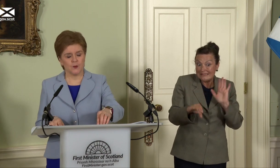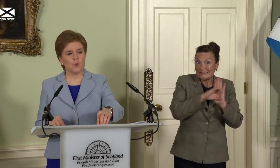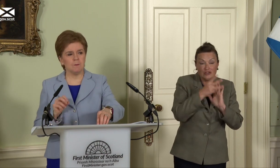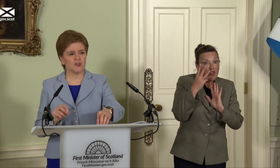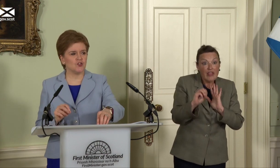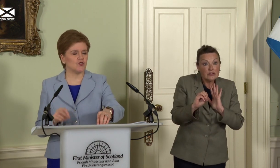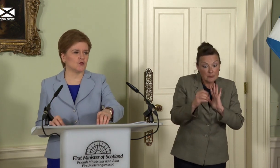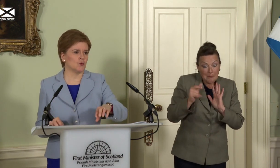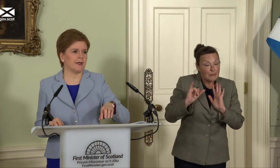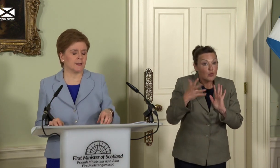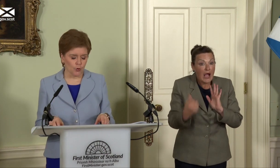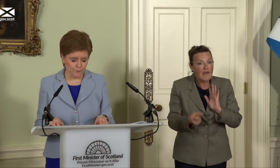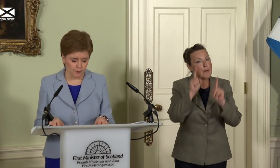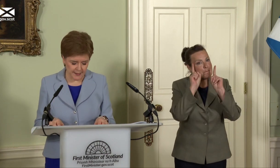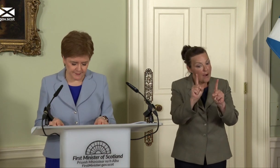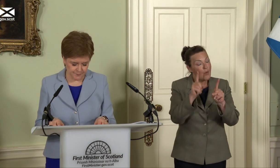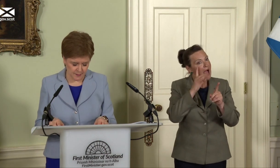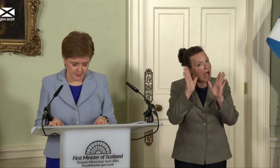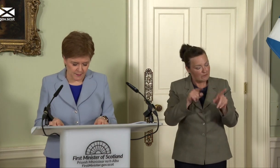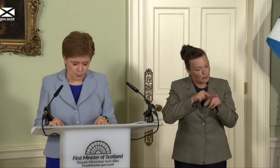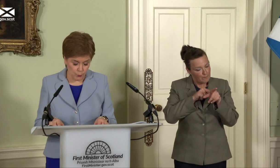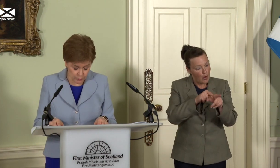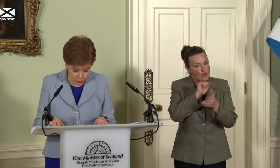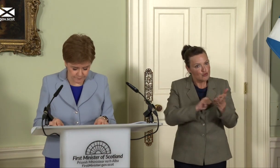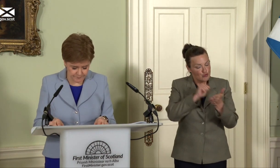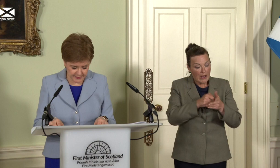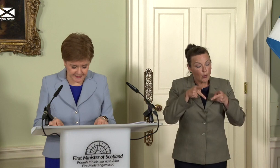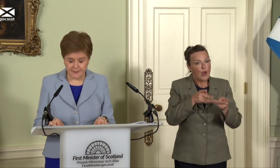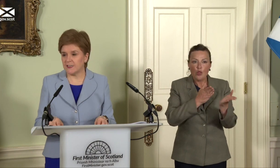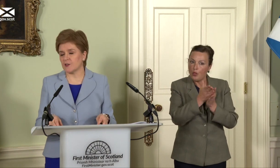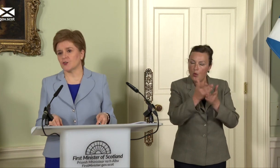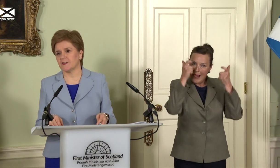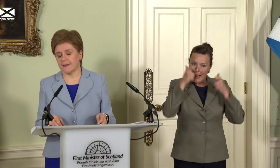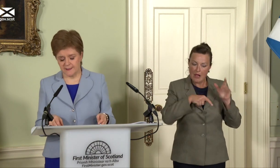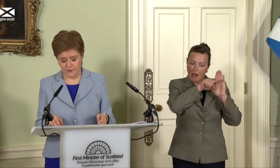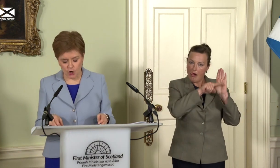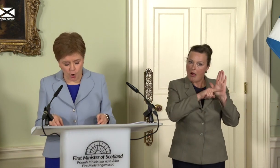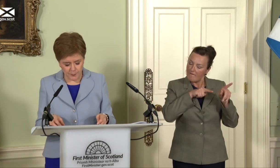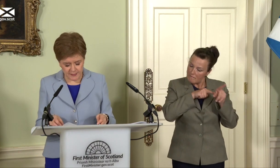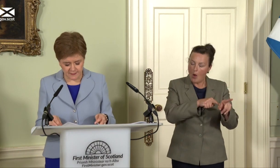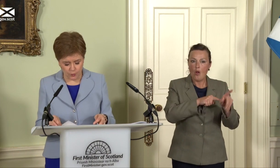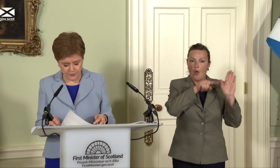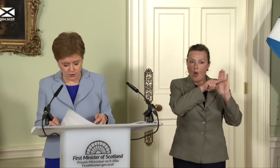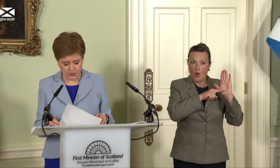we must do so in a lawful manner. We know that in these circumstances the competence of the Scottish